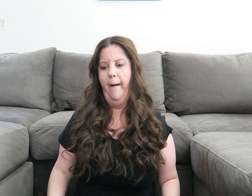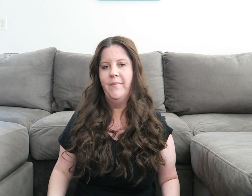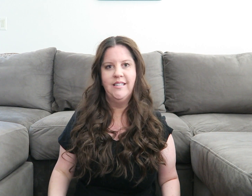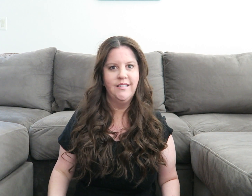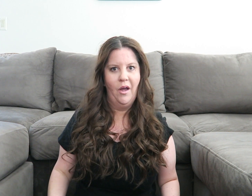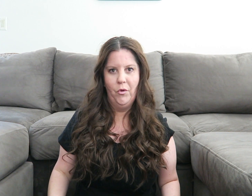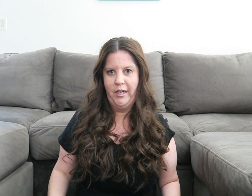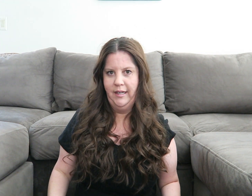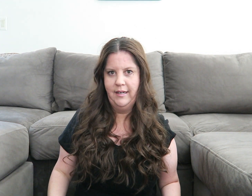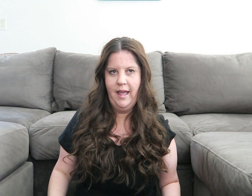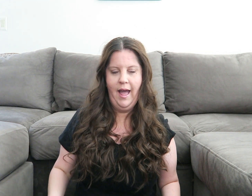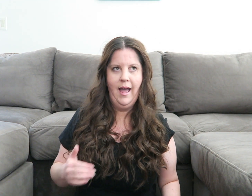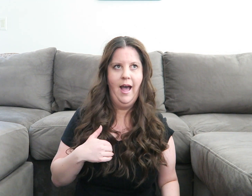Um, it's not working